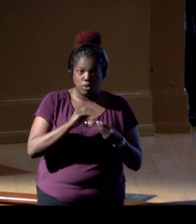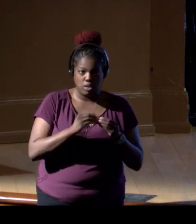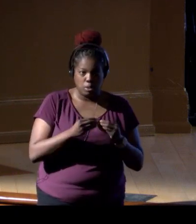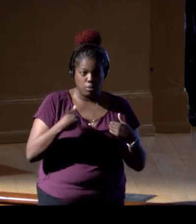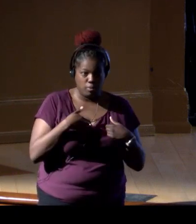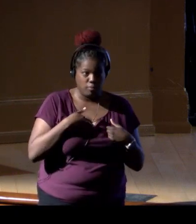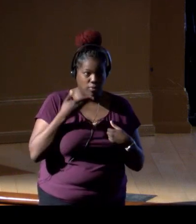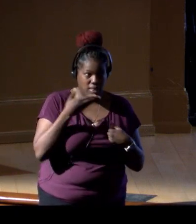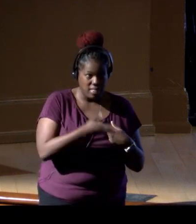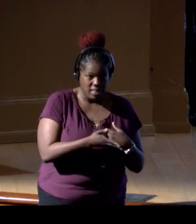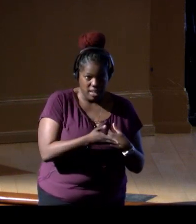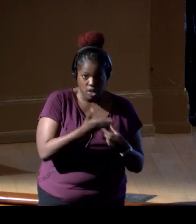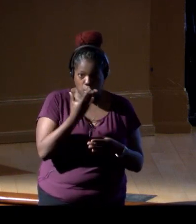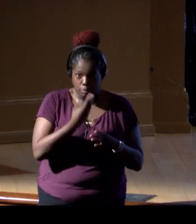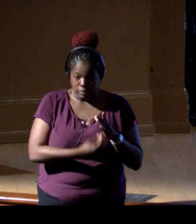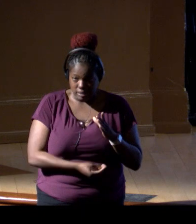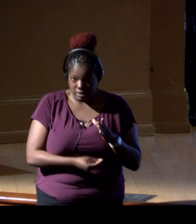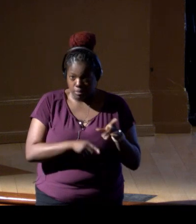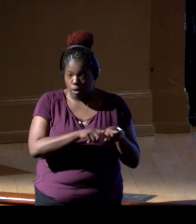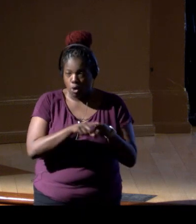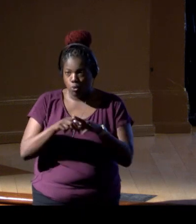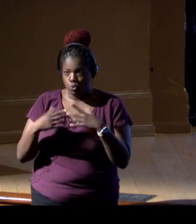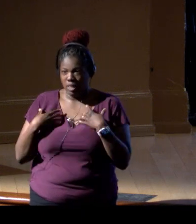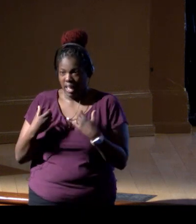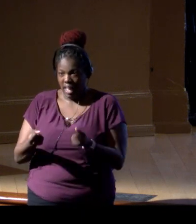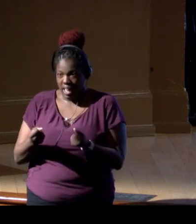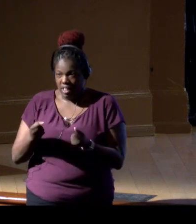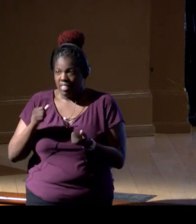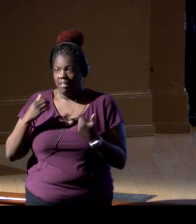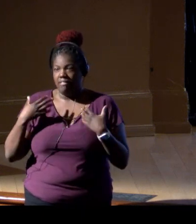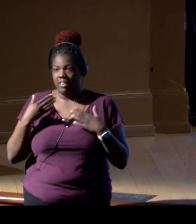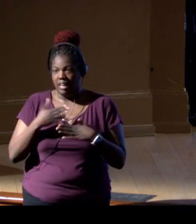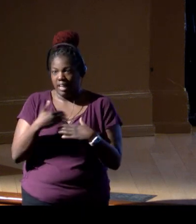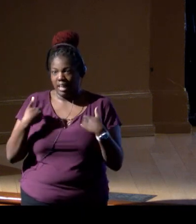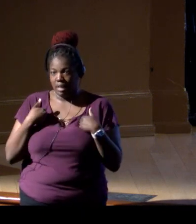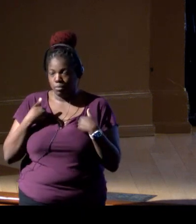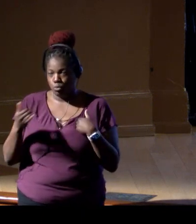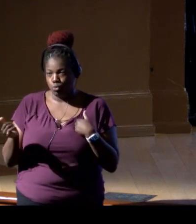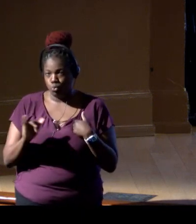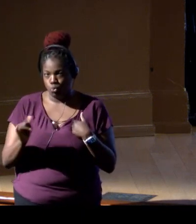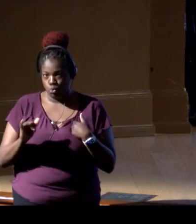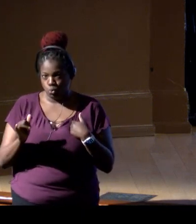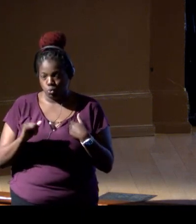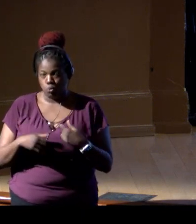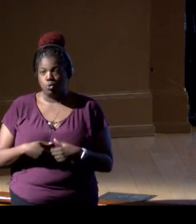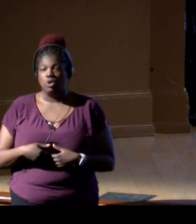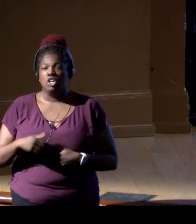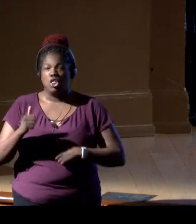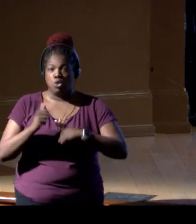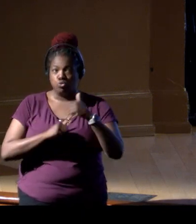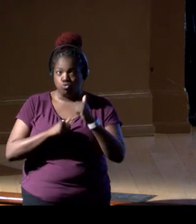presence, absence numbers, but health of those populations, demographic structure of those populations.